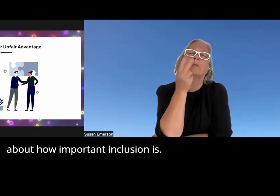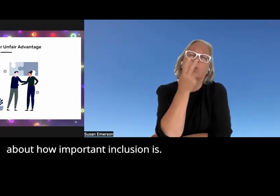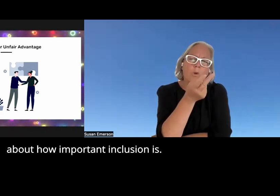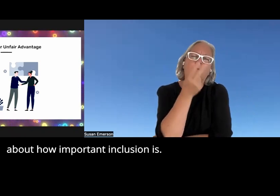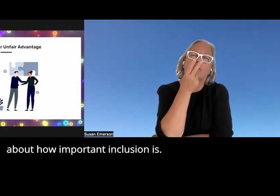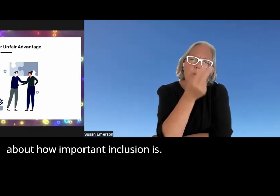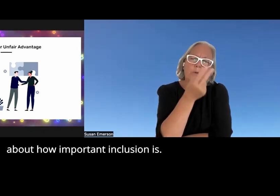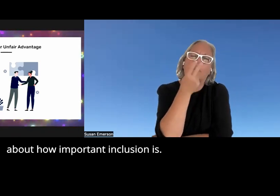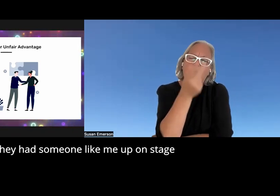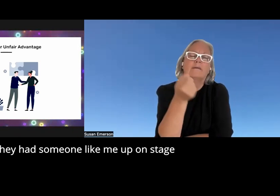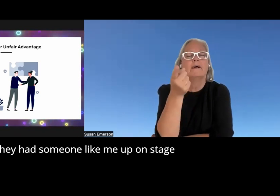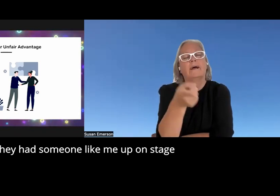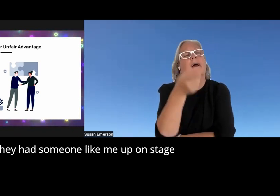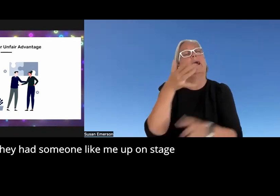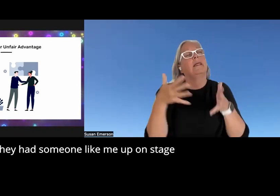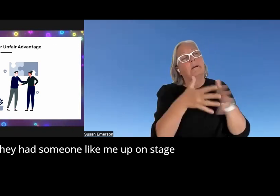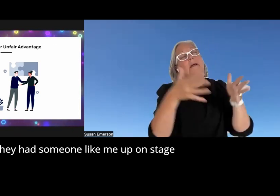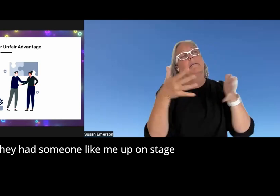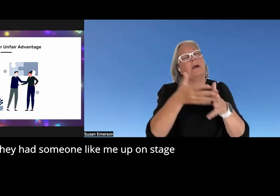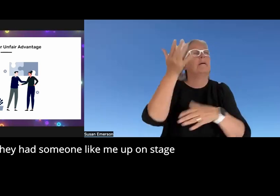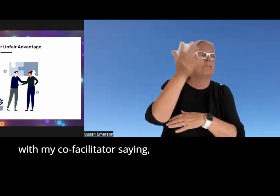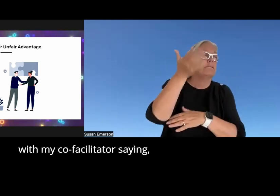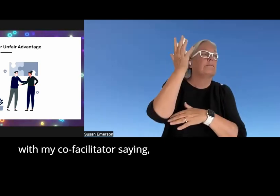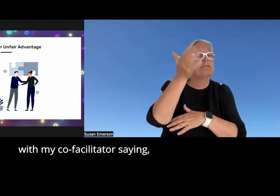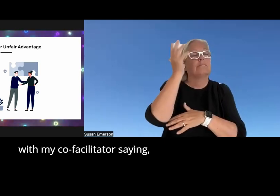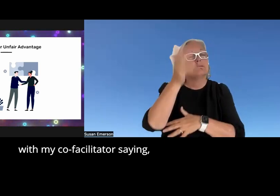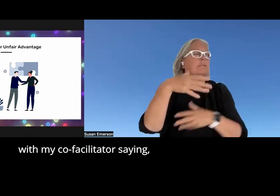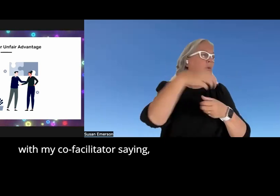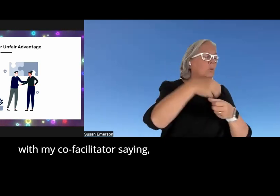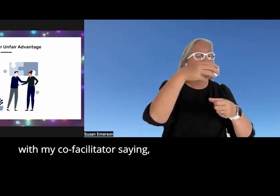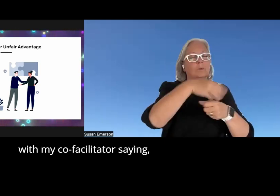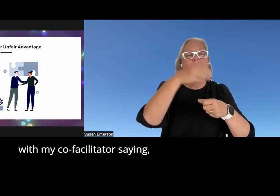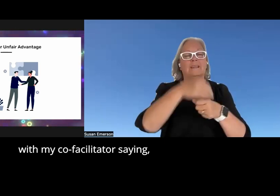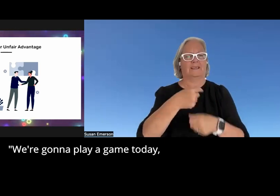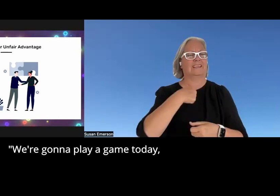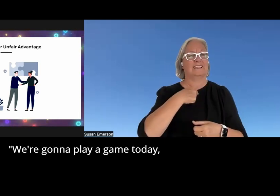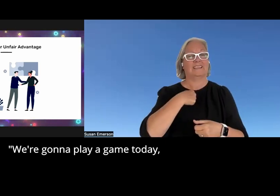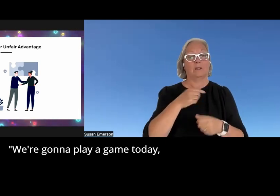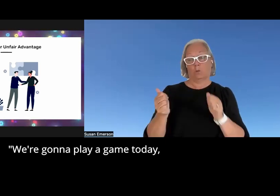inclusion is they had someone like me up on stage with my my co- facilitators saying we're going to